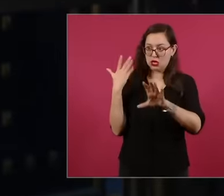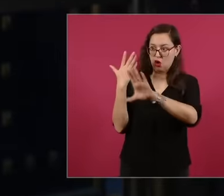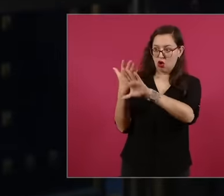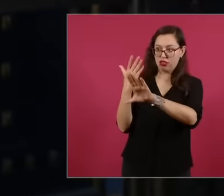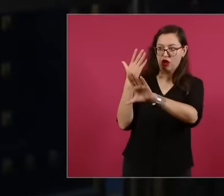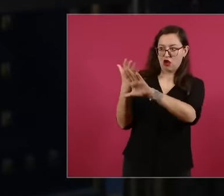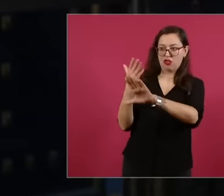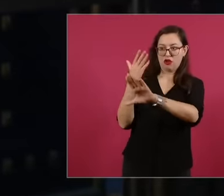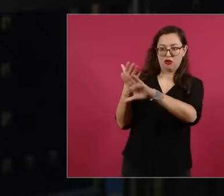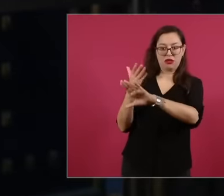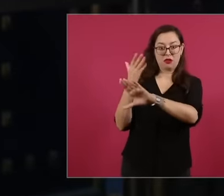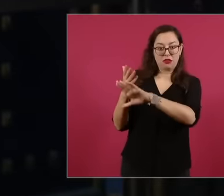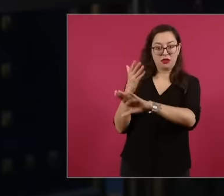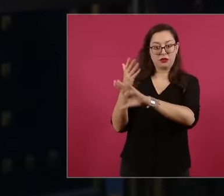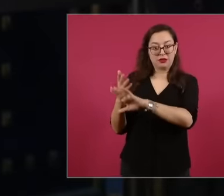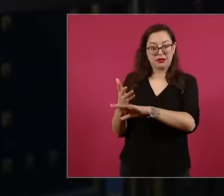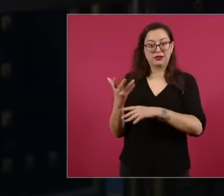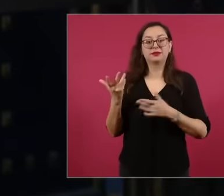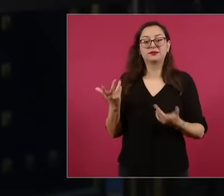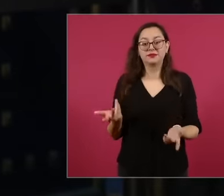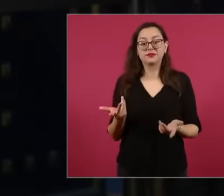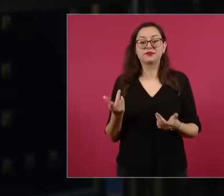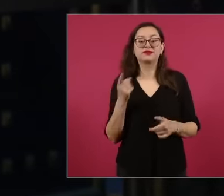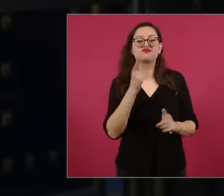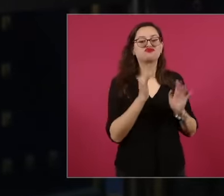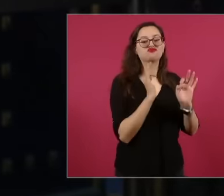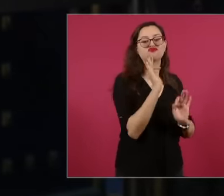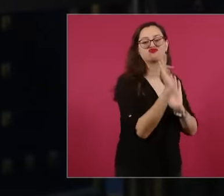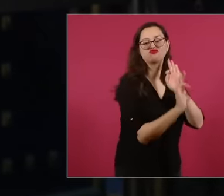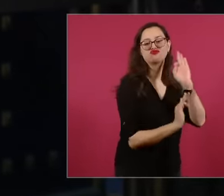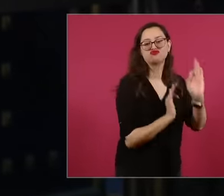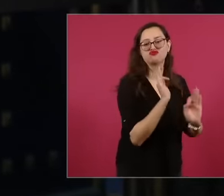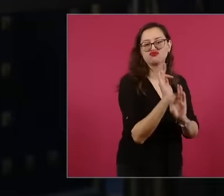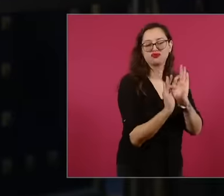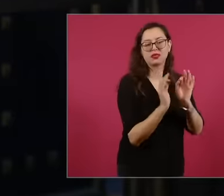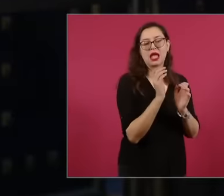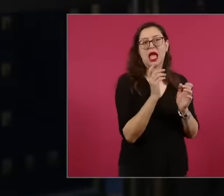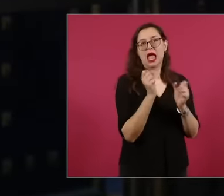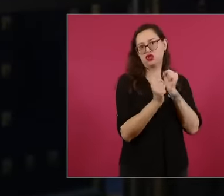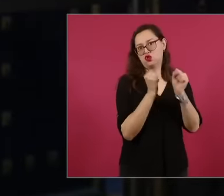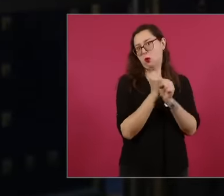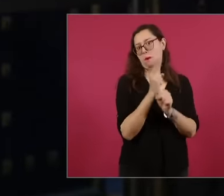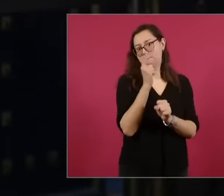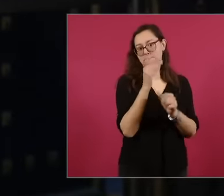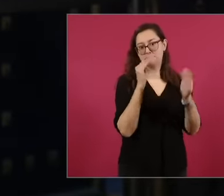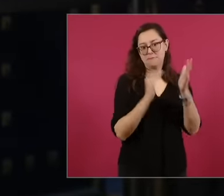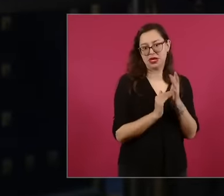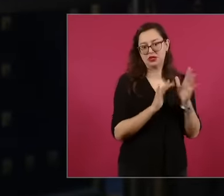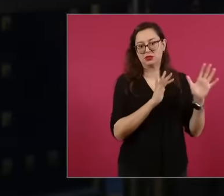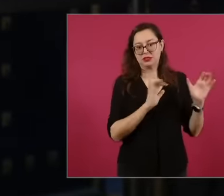the special attention that was given in the campaign 1994 when you won the fifth